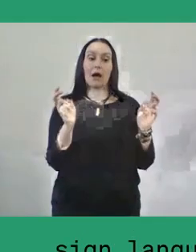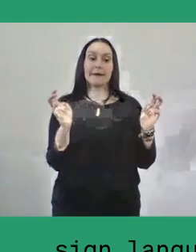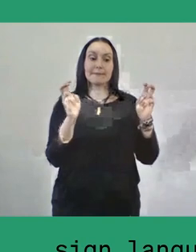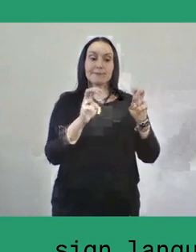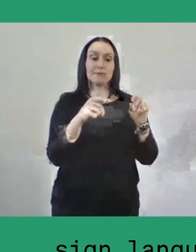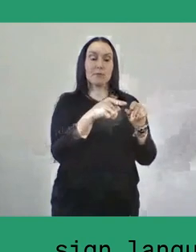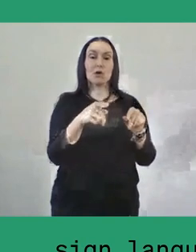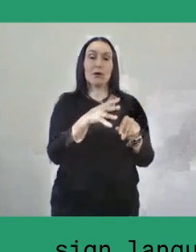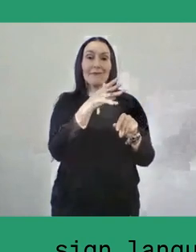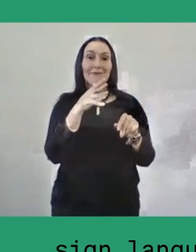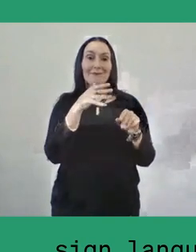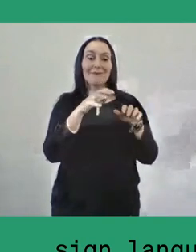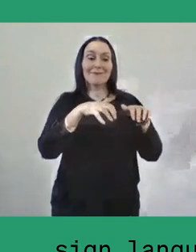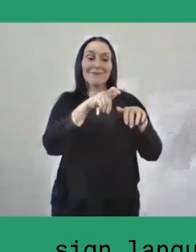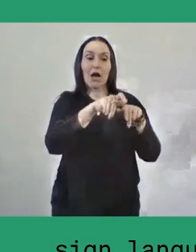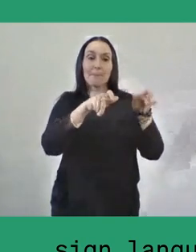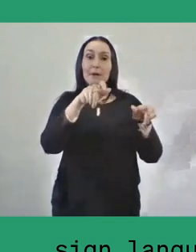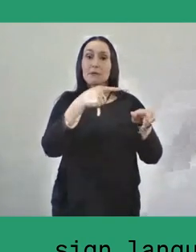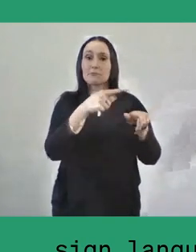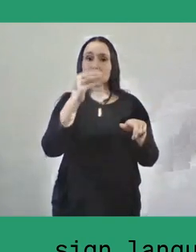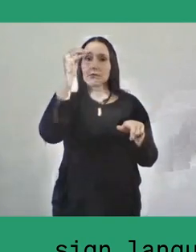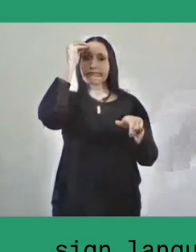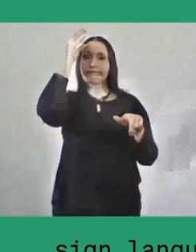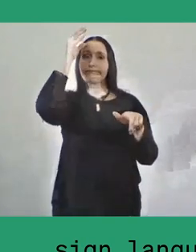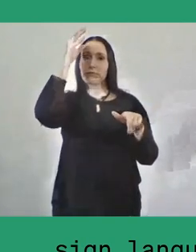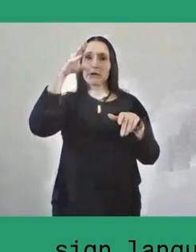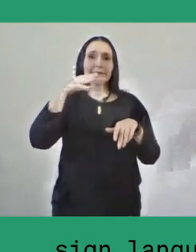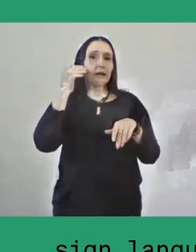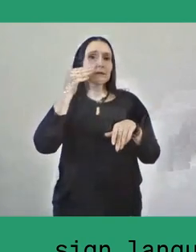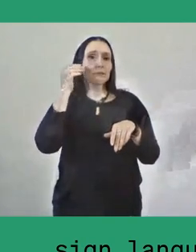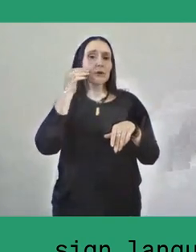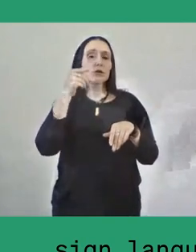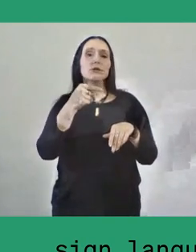with the experience and with themselves as well. So there is no gap between them.